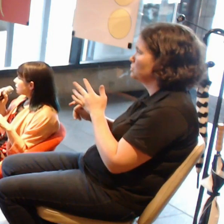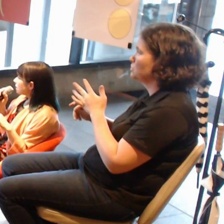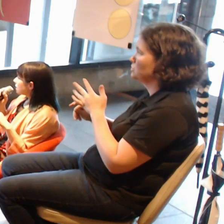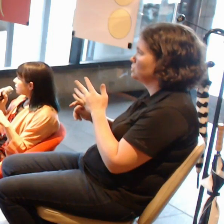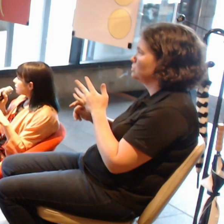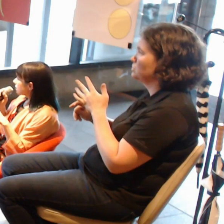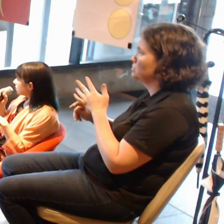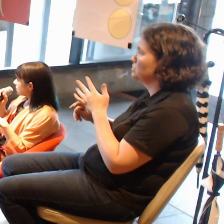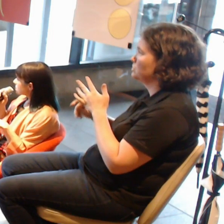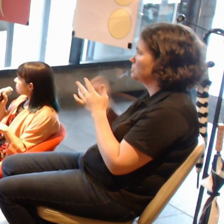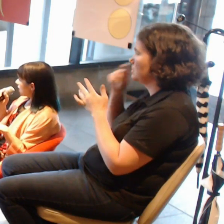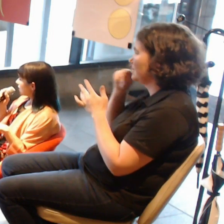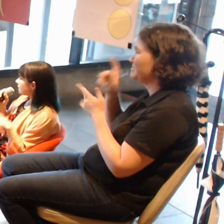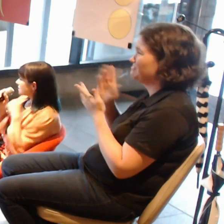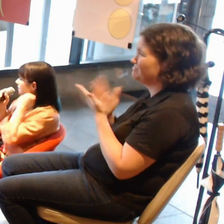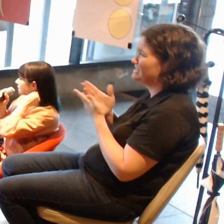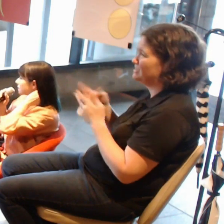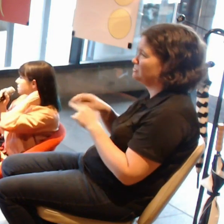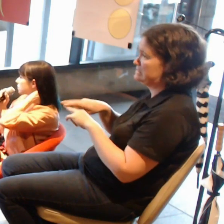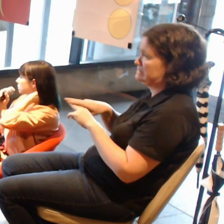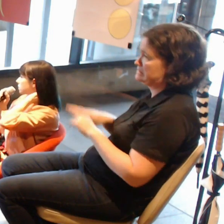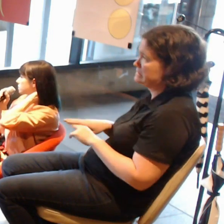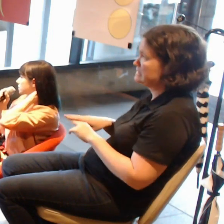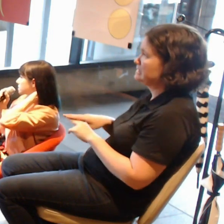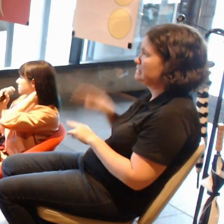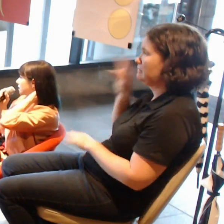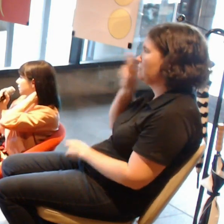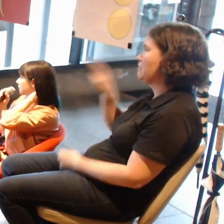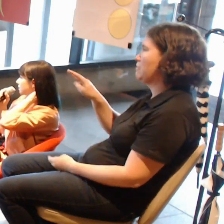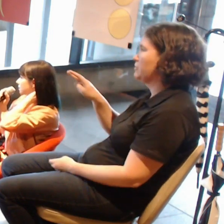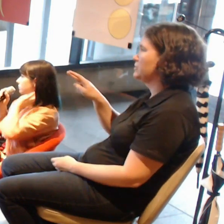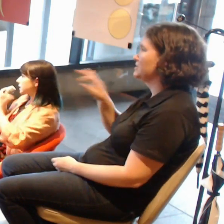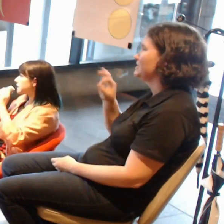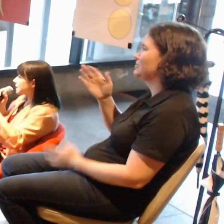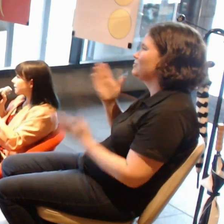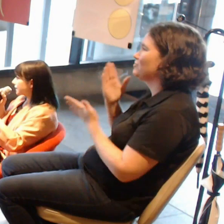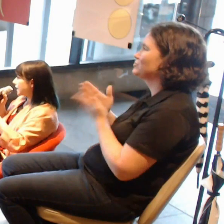That's right, exactly. So with Jess and Simon, the excitement